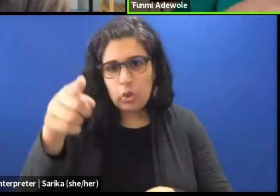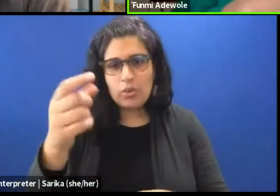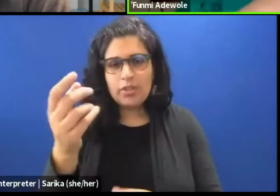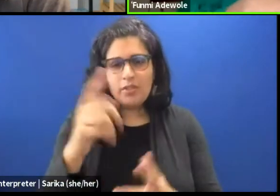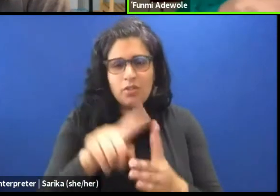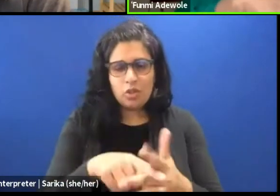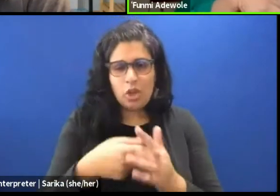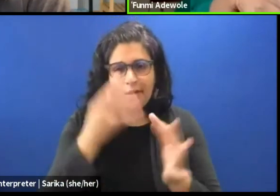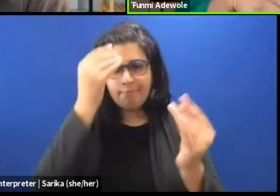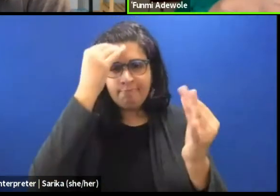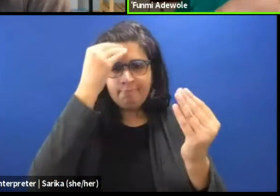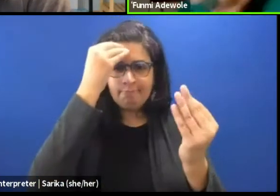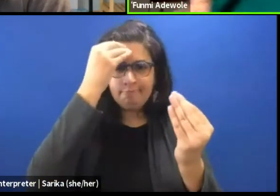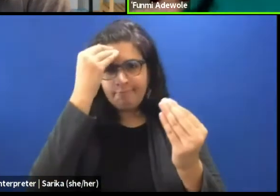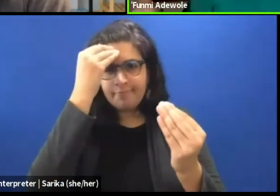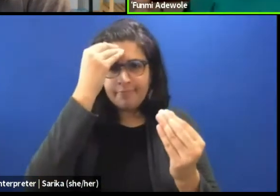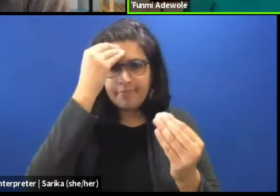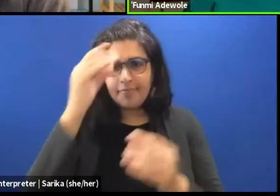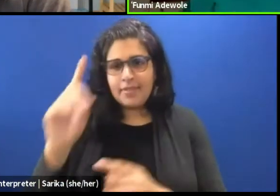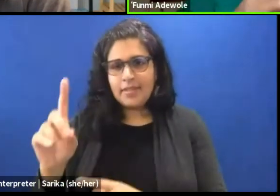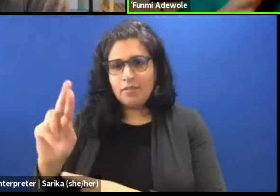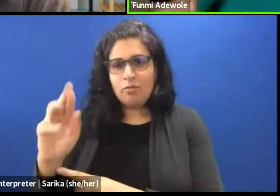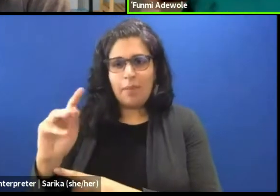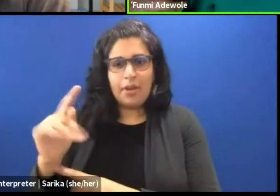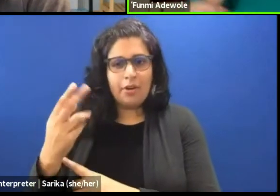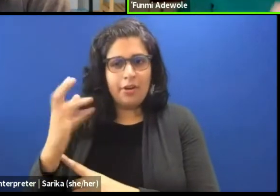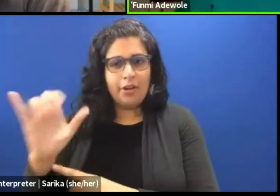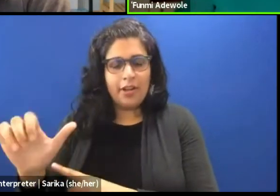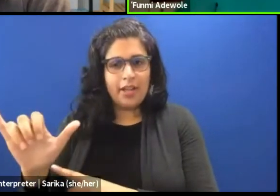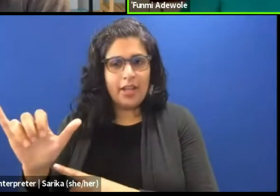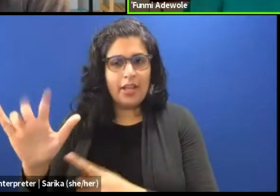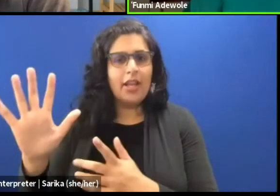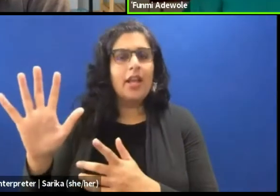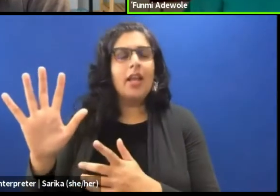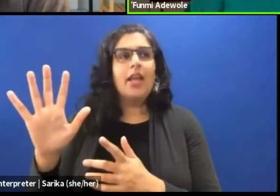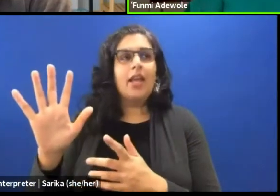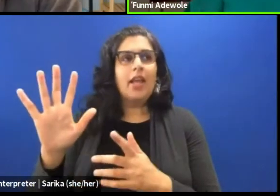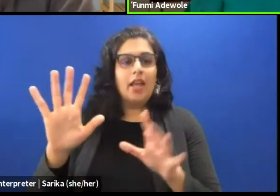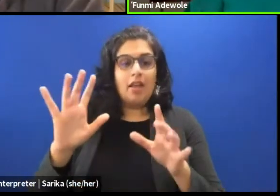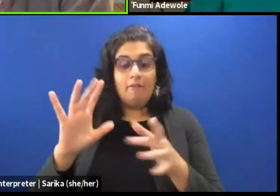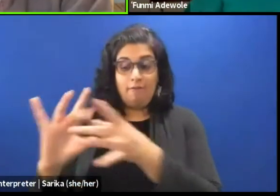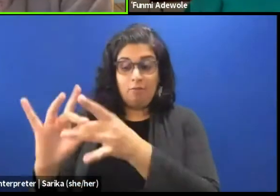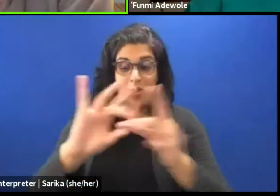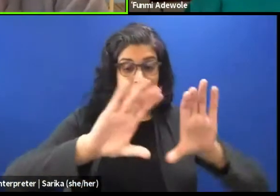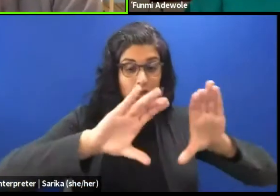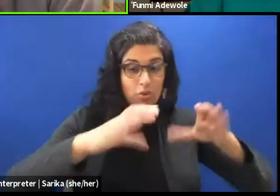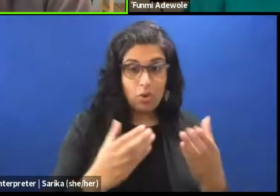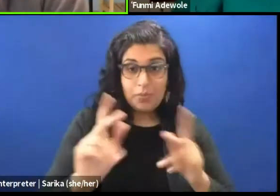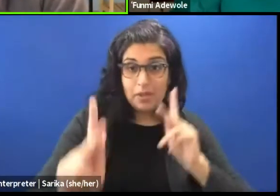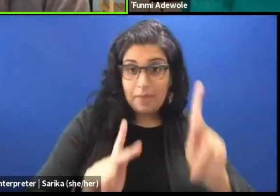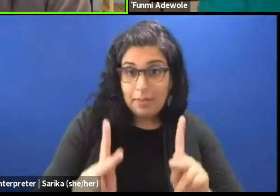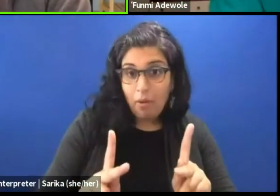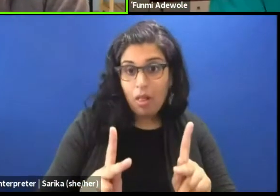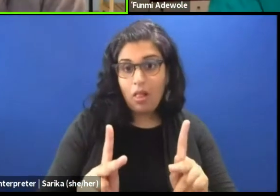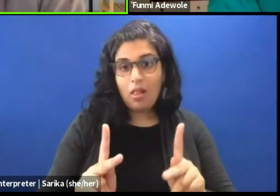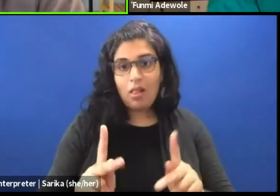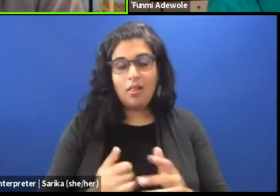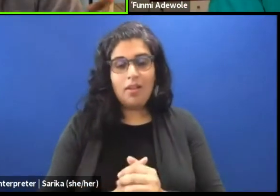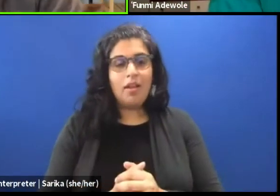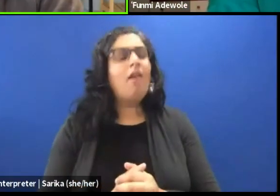in terms of groups of people, and groups of performers you work with? Absolutely there, thanks, Funmi. I would wanna start by saying